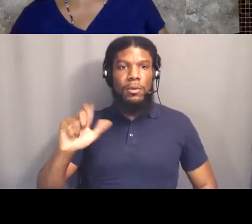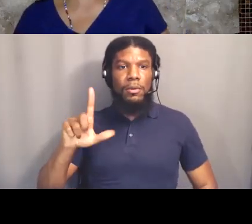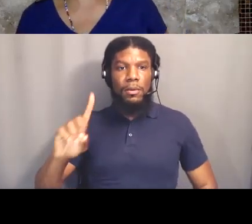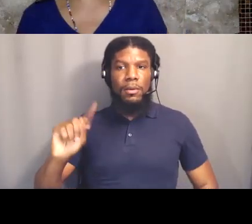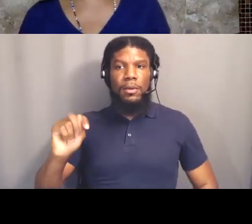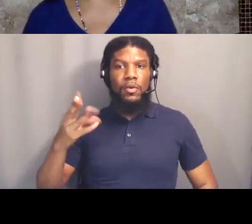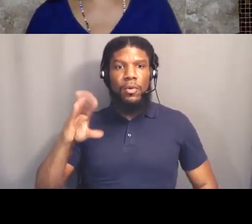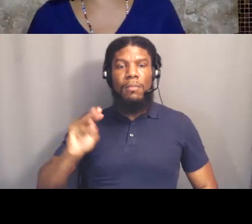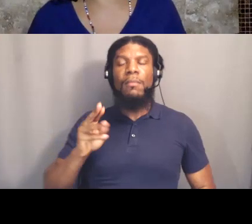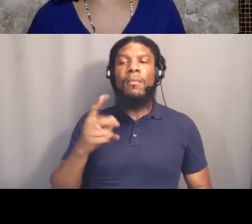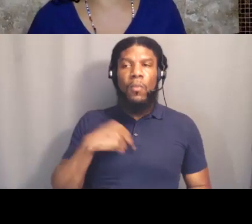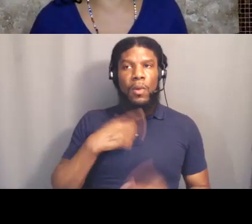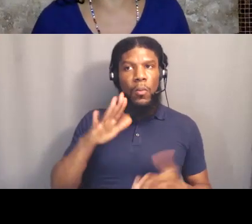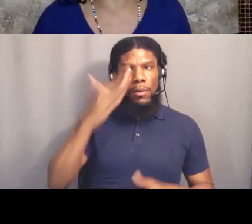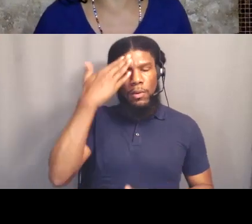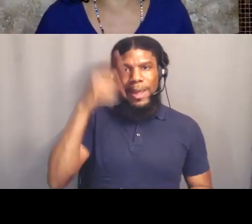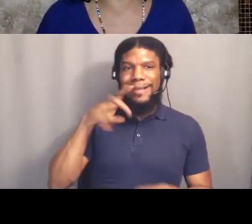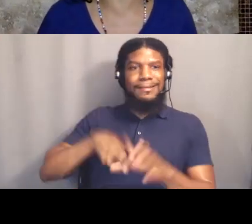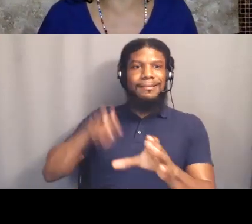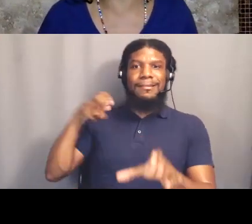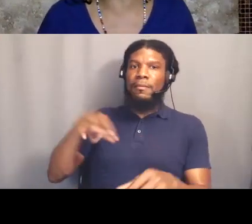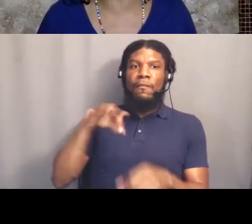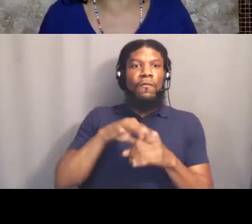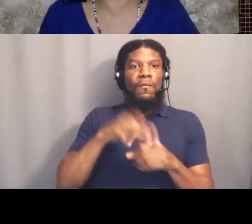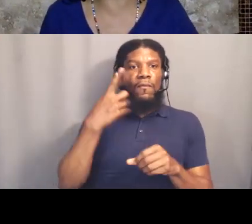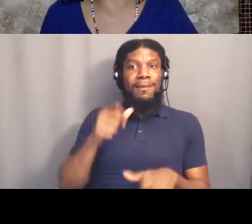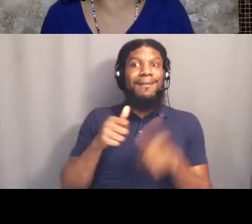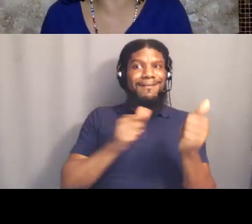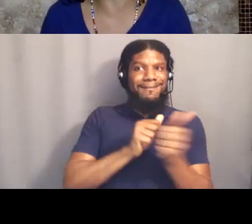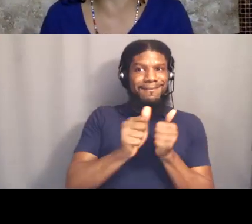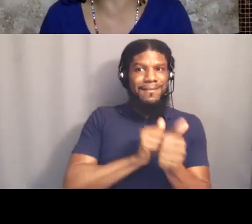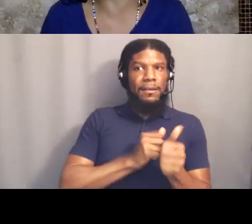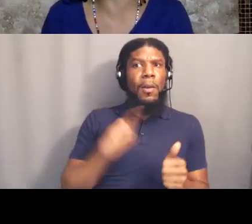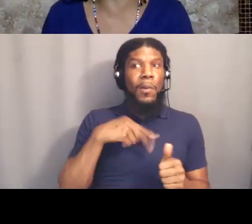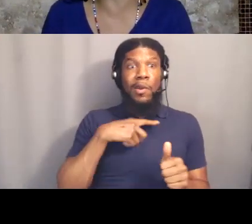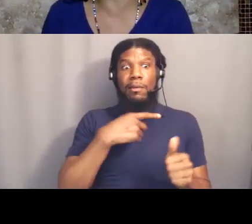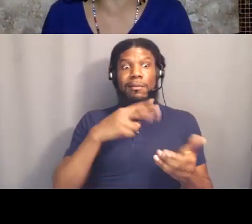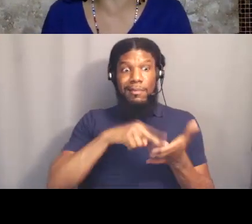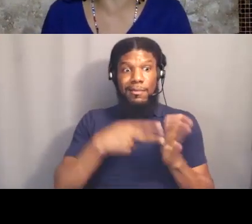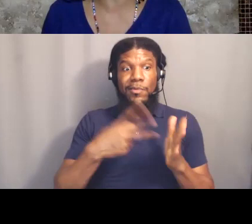That doesn't mean that we're huge fans of Joe Biden but it was important to unseat Donald Trump.